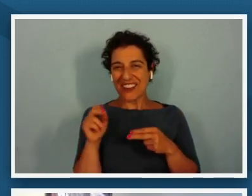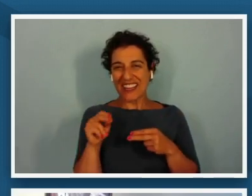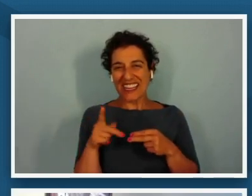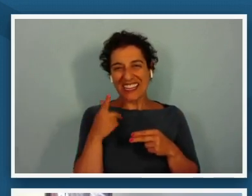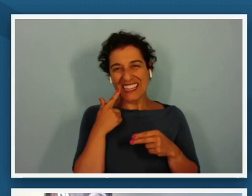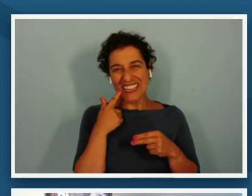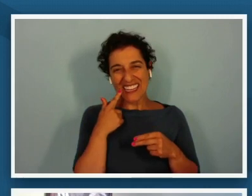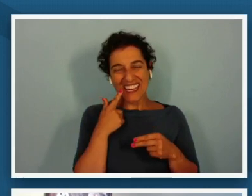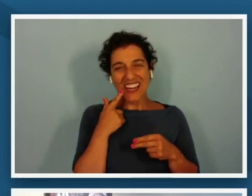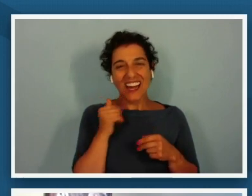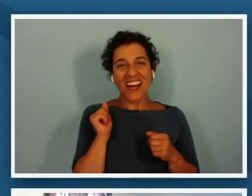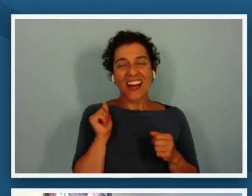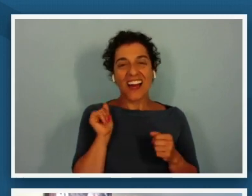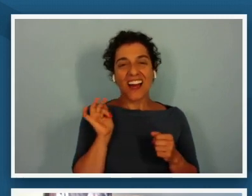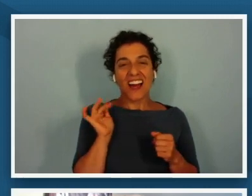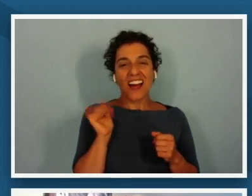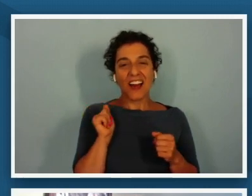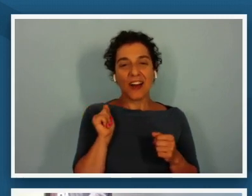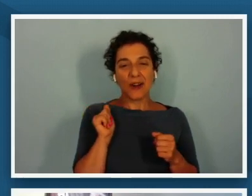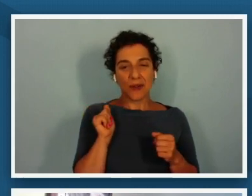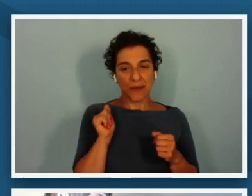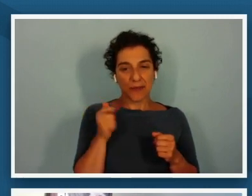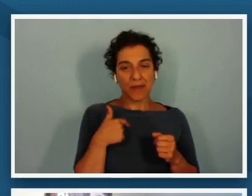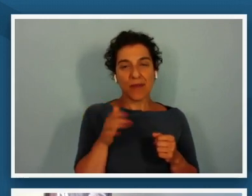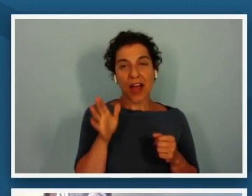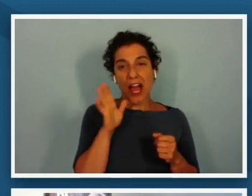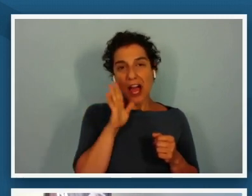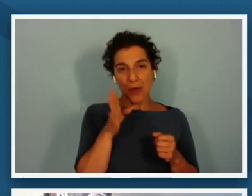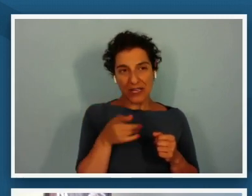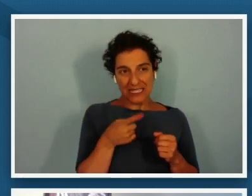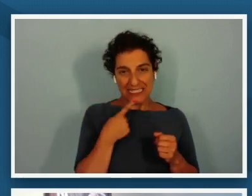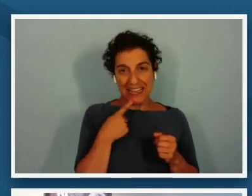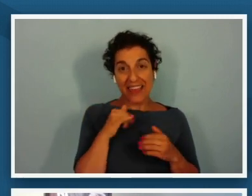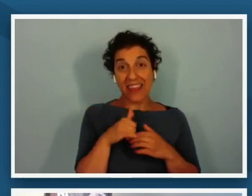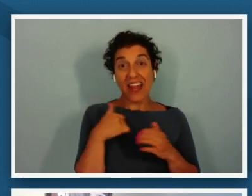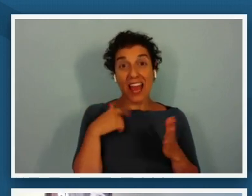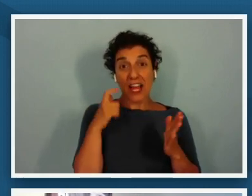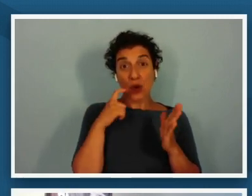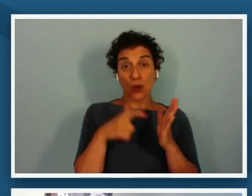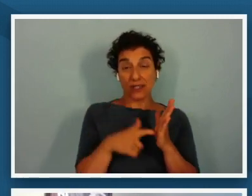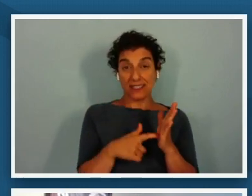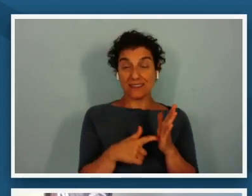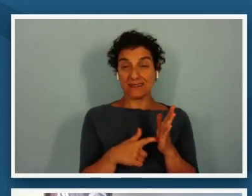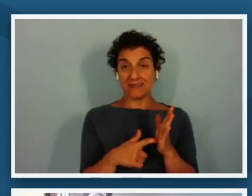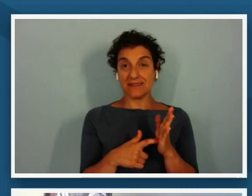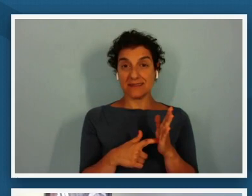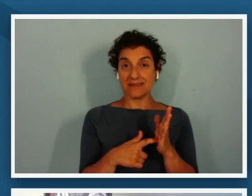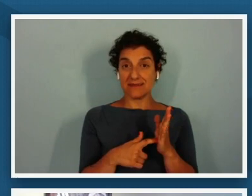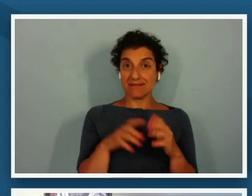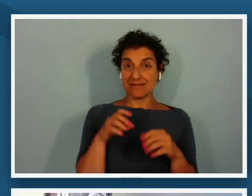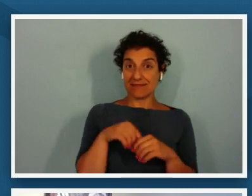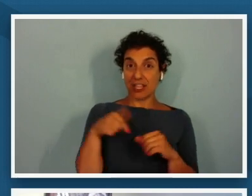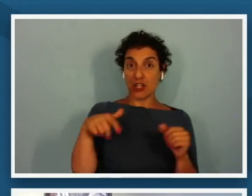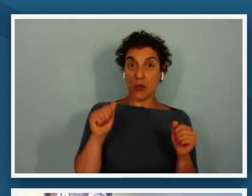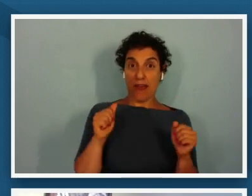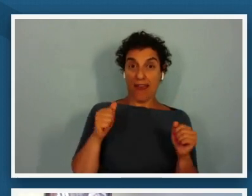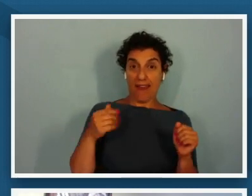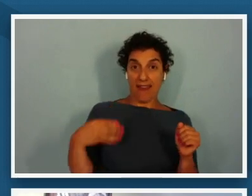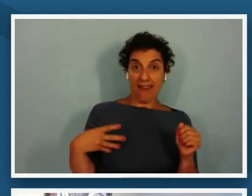um i i will say that i did notice in the um